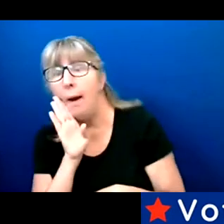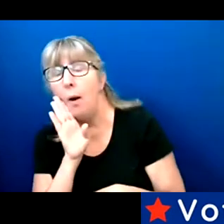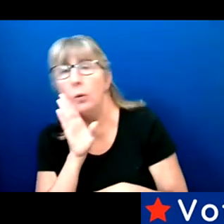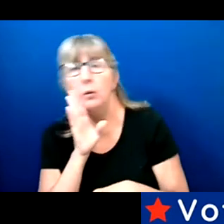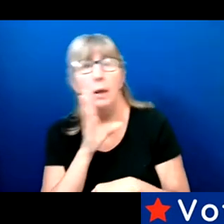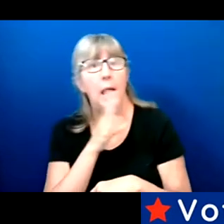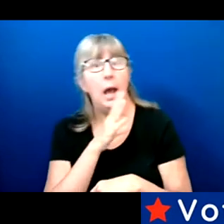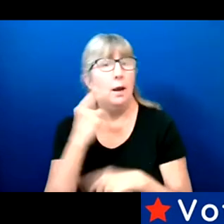I'm all of that.